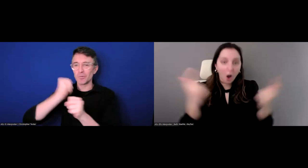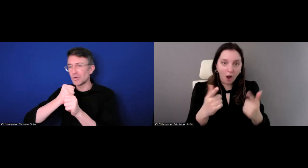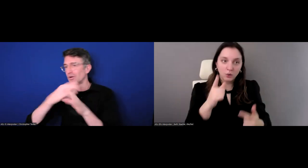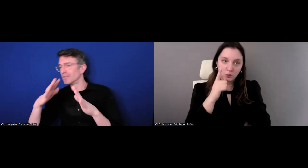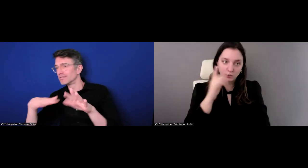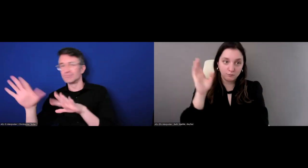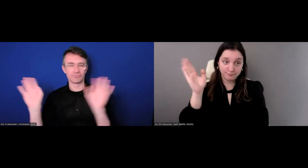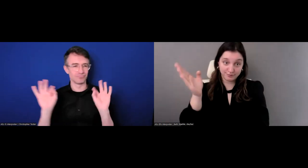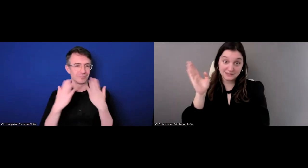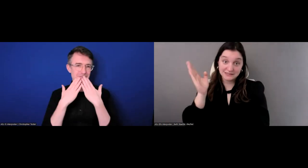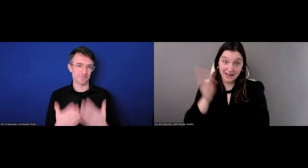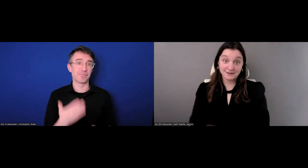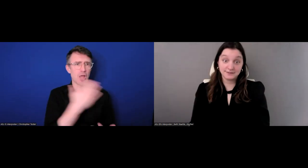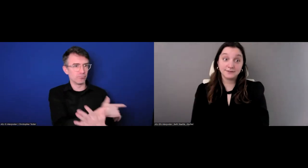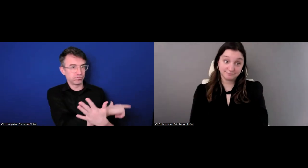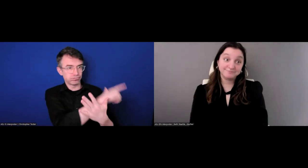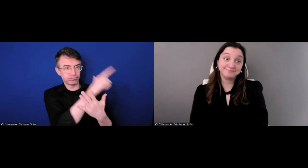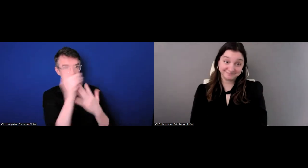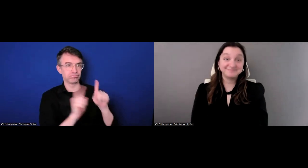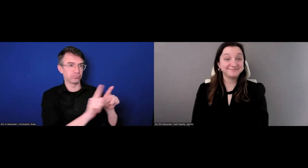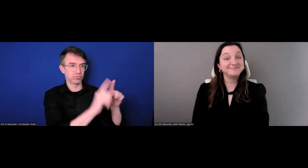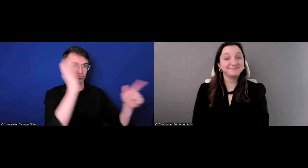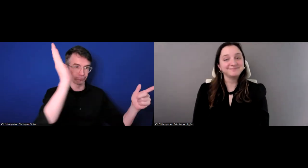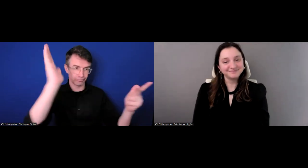Great.